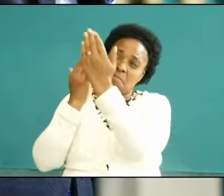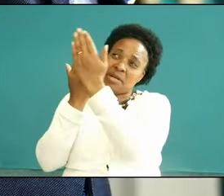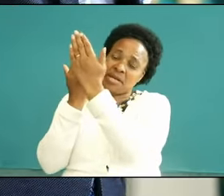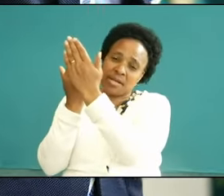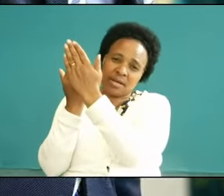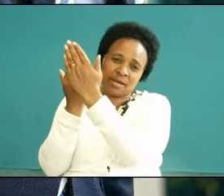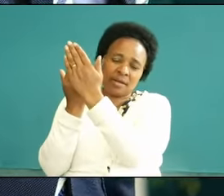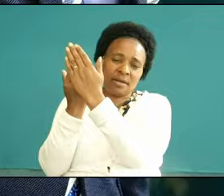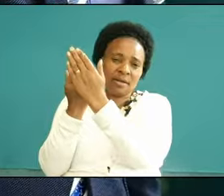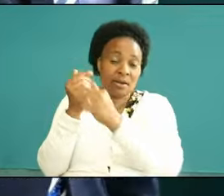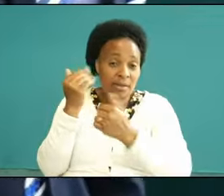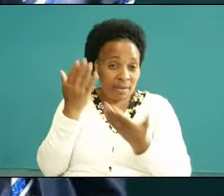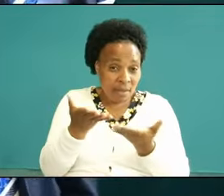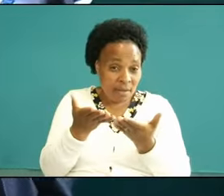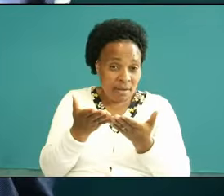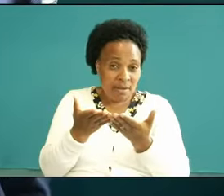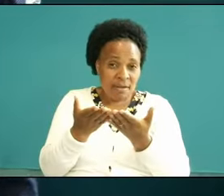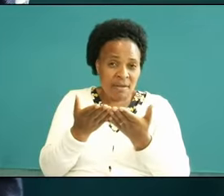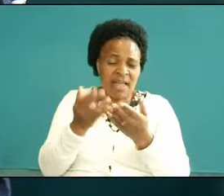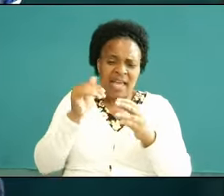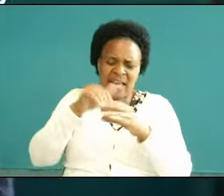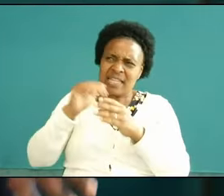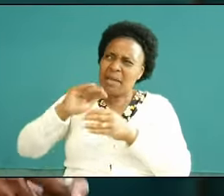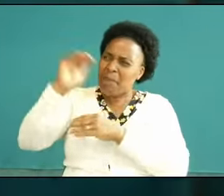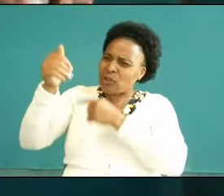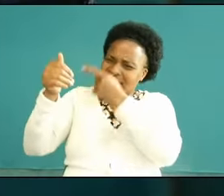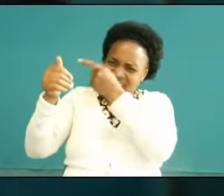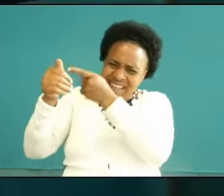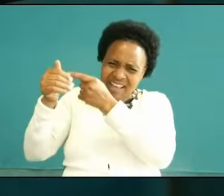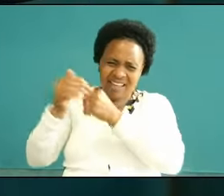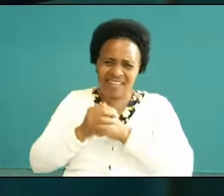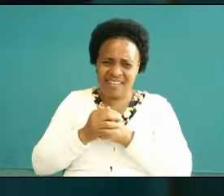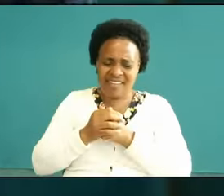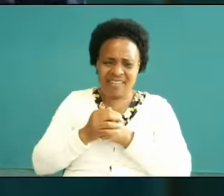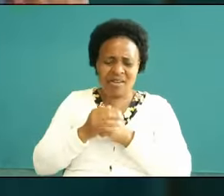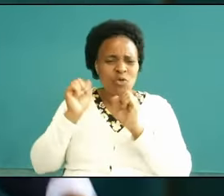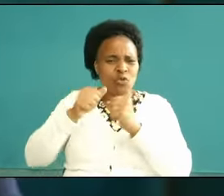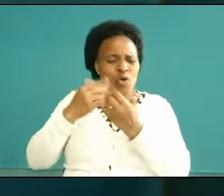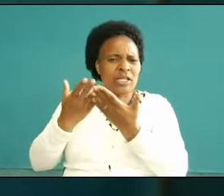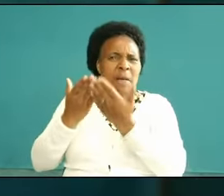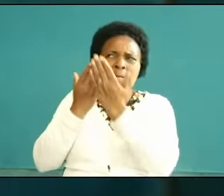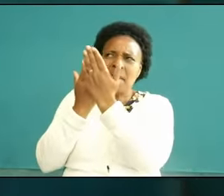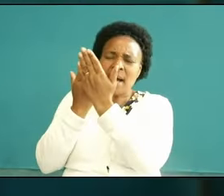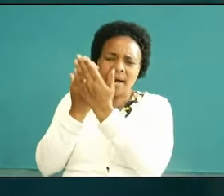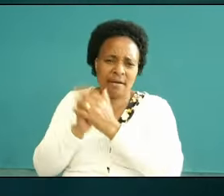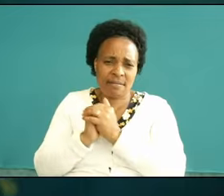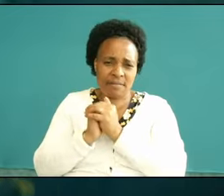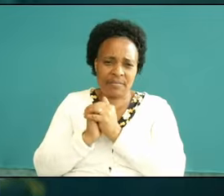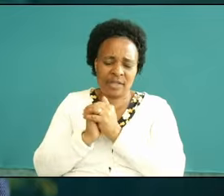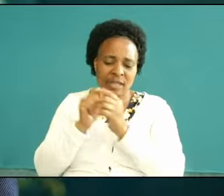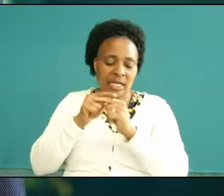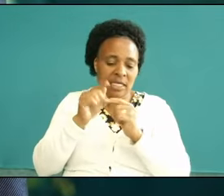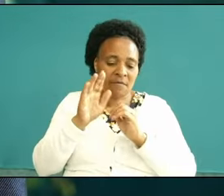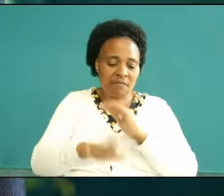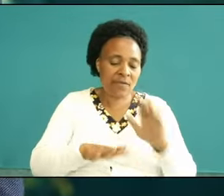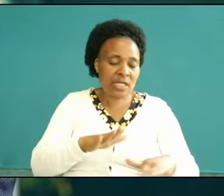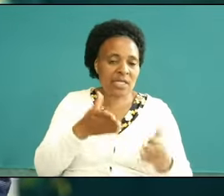you remember that story so up in the mountain he's being transfigured down the foot of the mountain